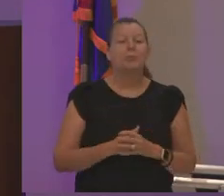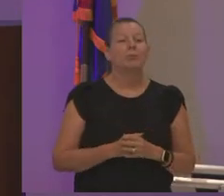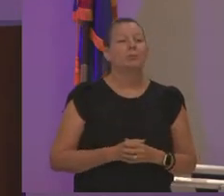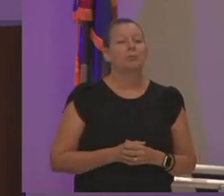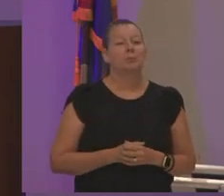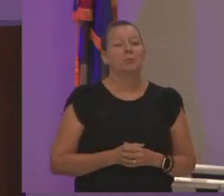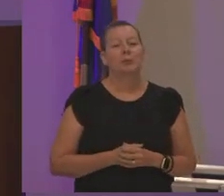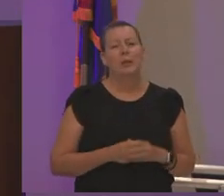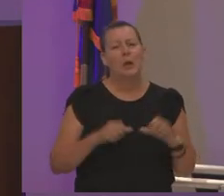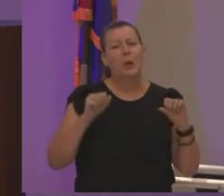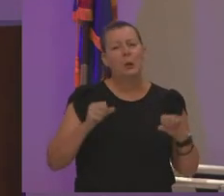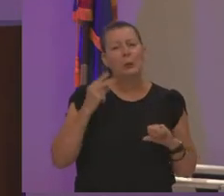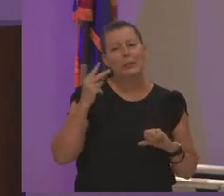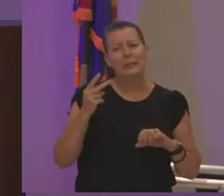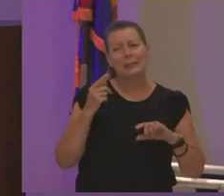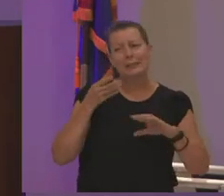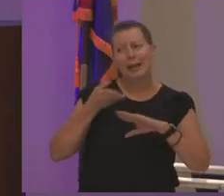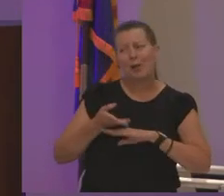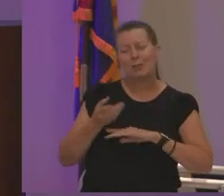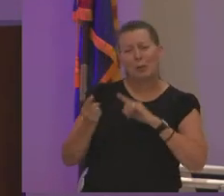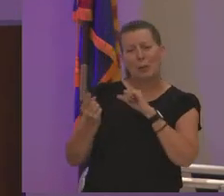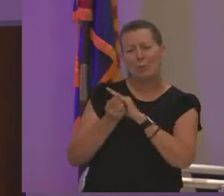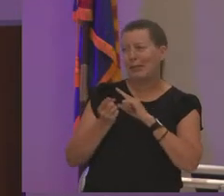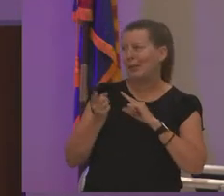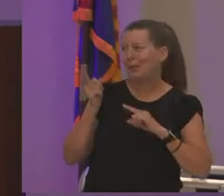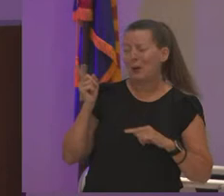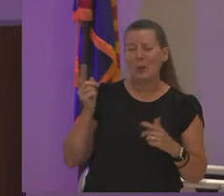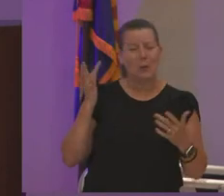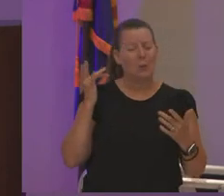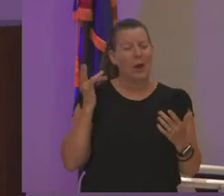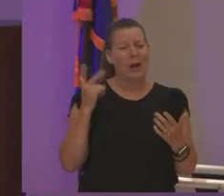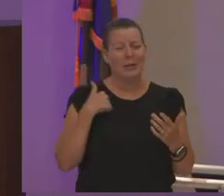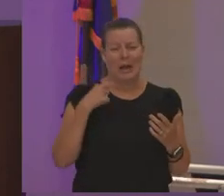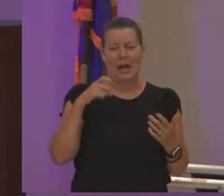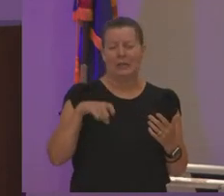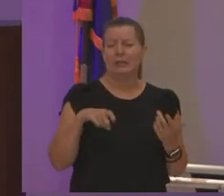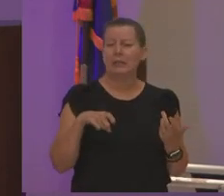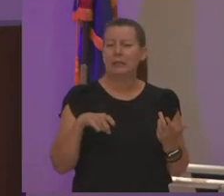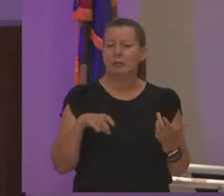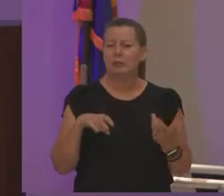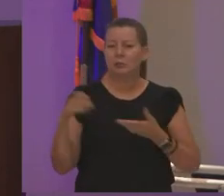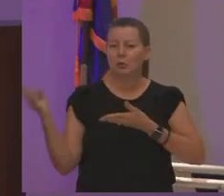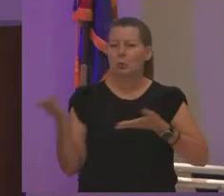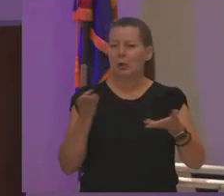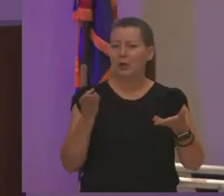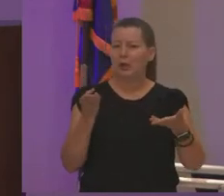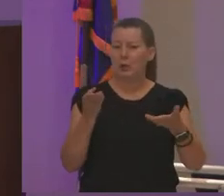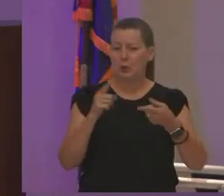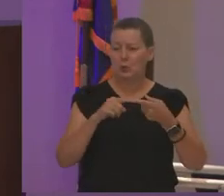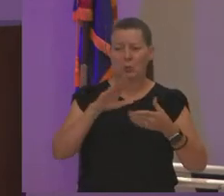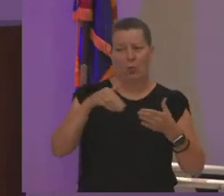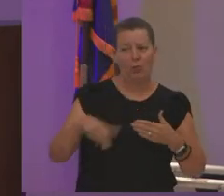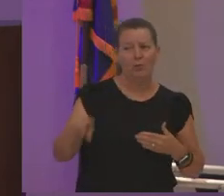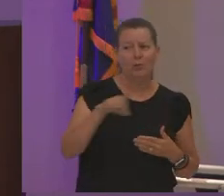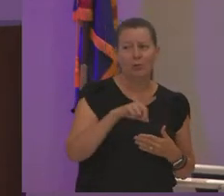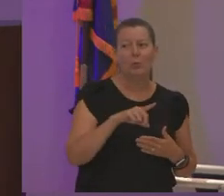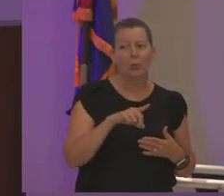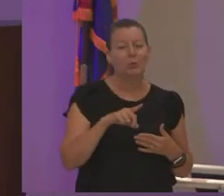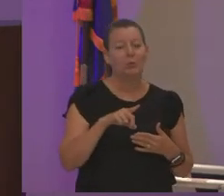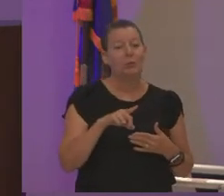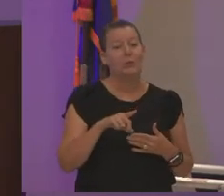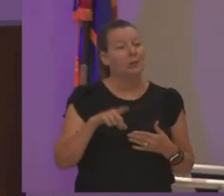you can see after meeting her why i needed to to bring her to all of you you have to see the